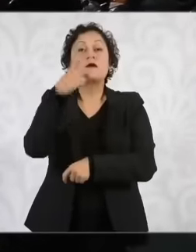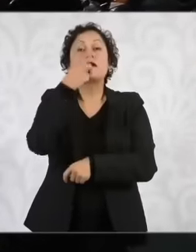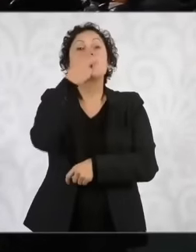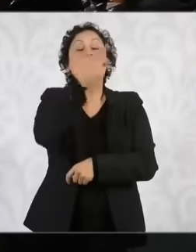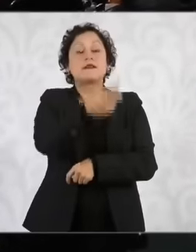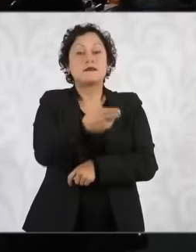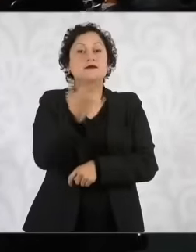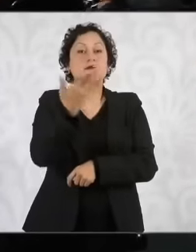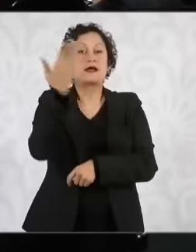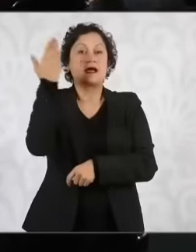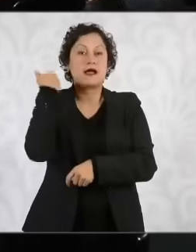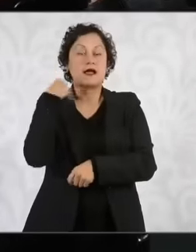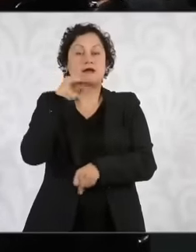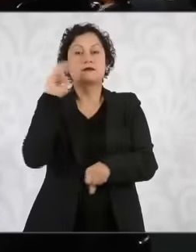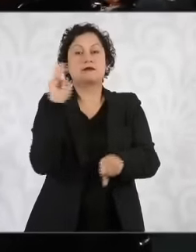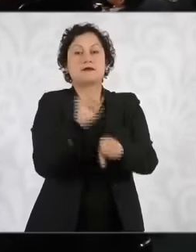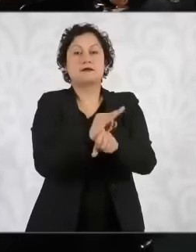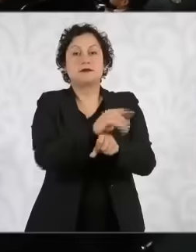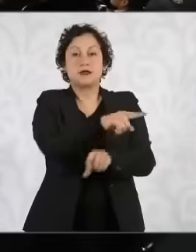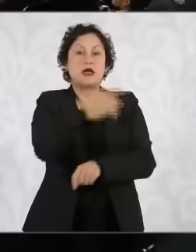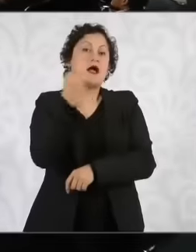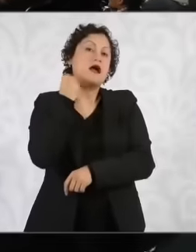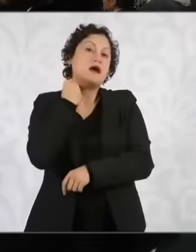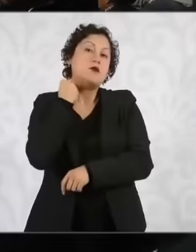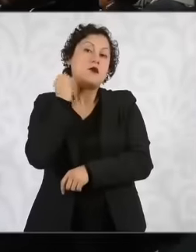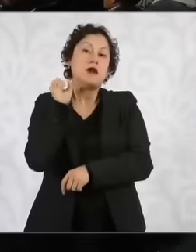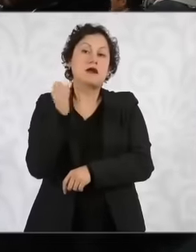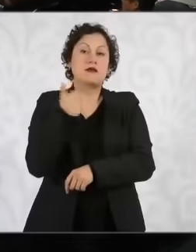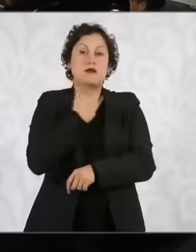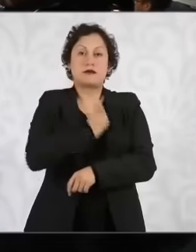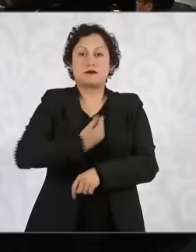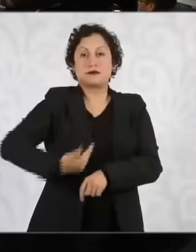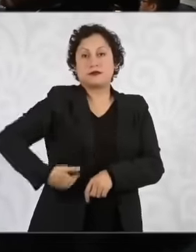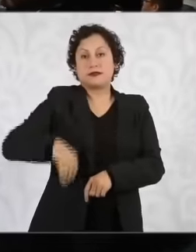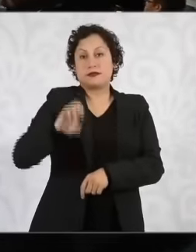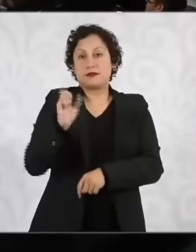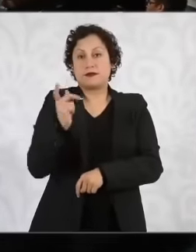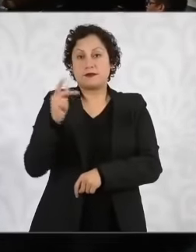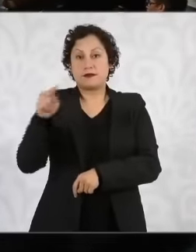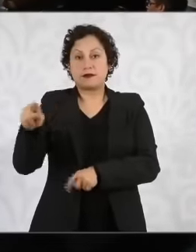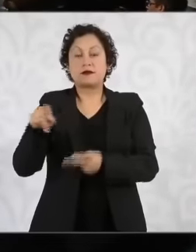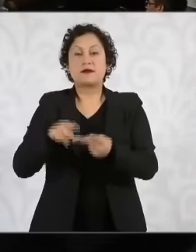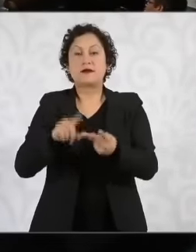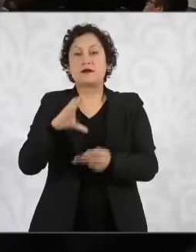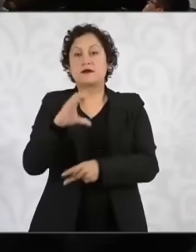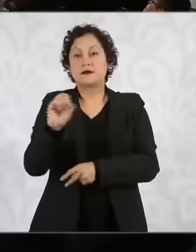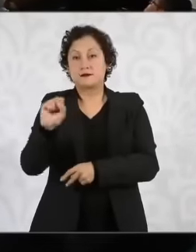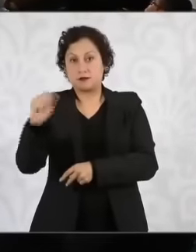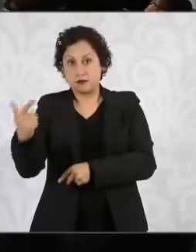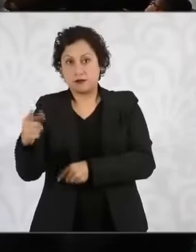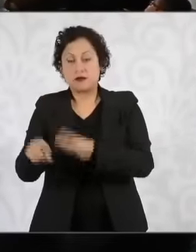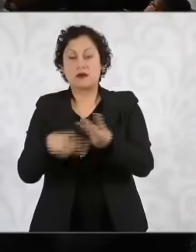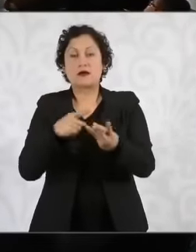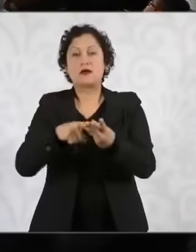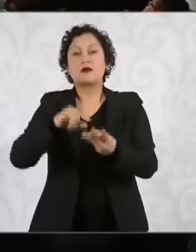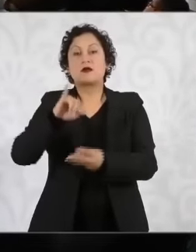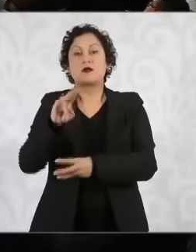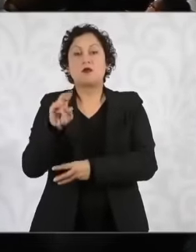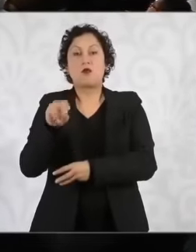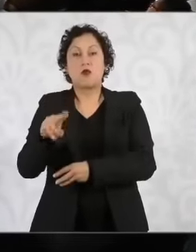to the lawyer of the former presidents Enrique Peña Nieto Carlos Salinas de Gortari and Juan Collado. This is